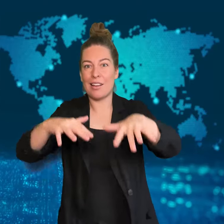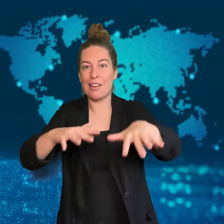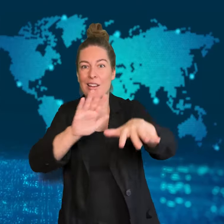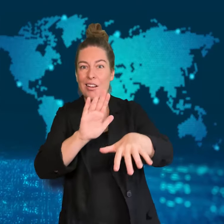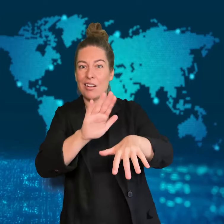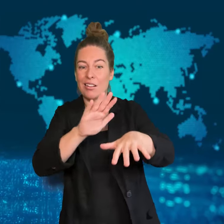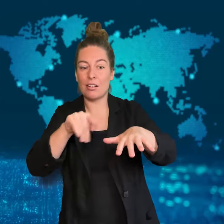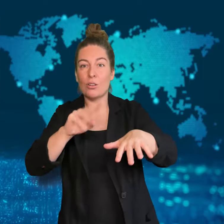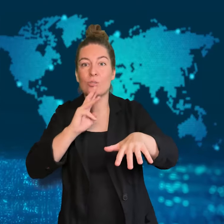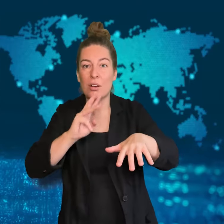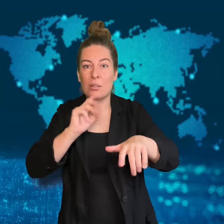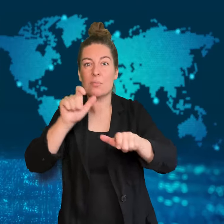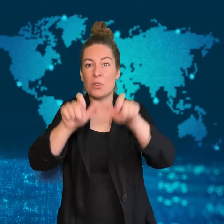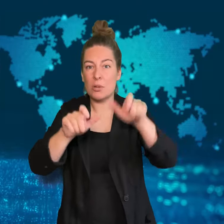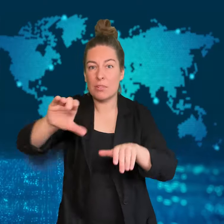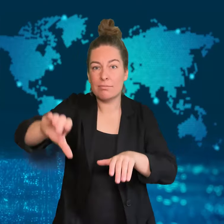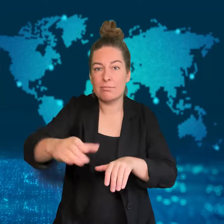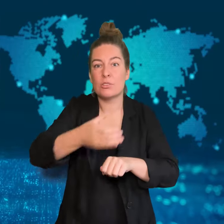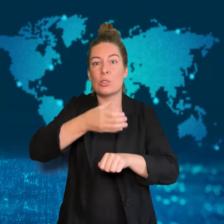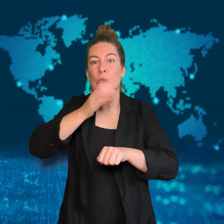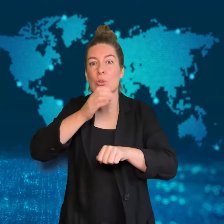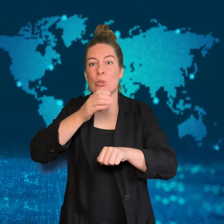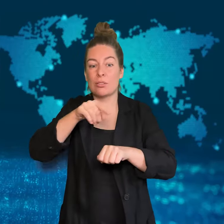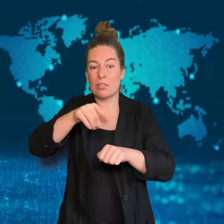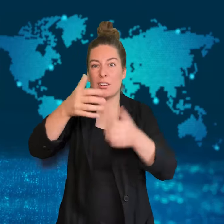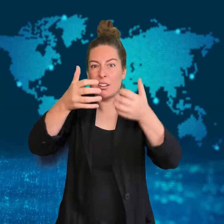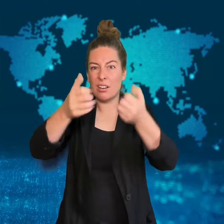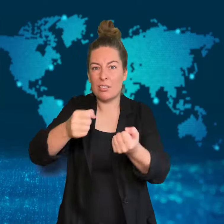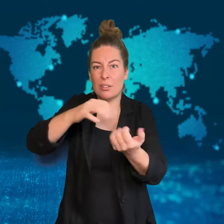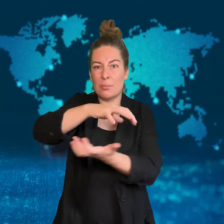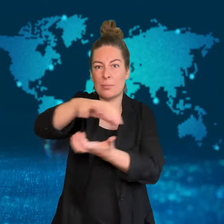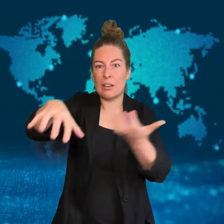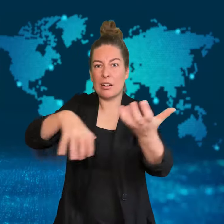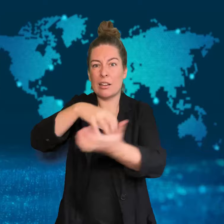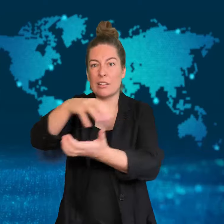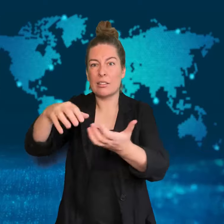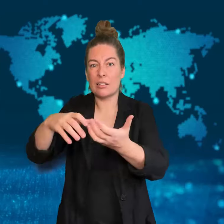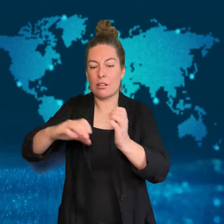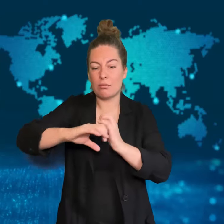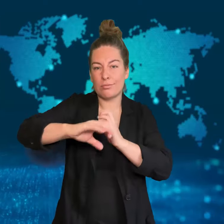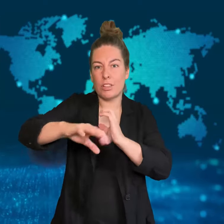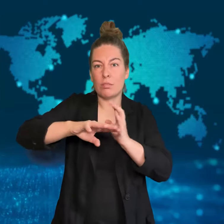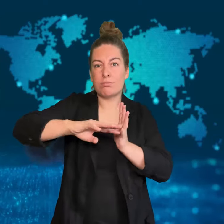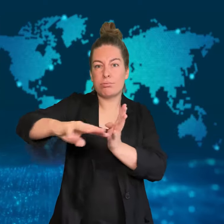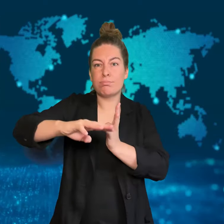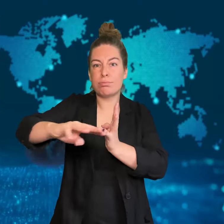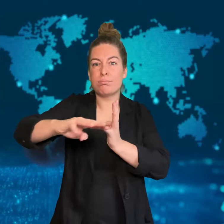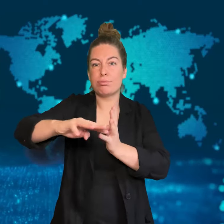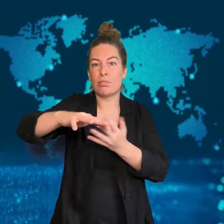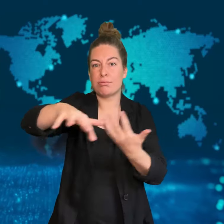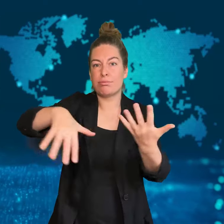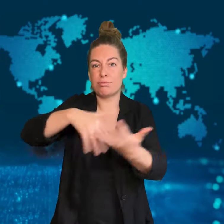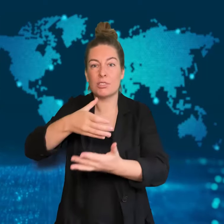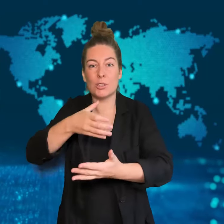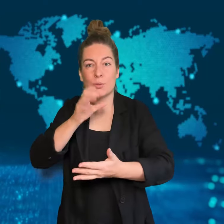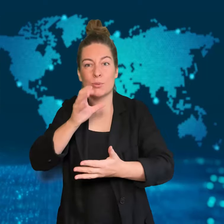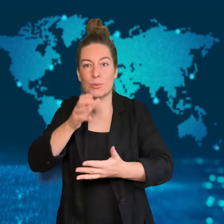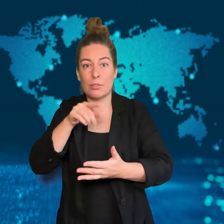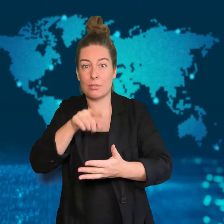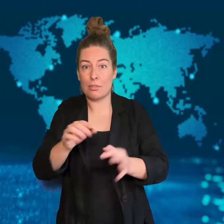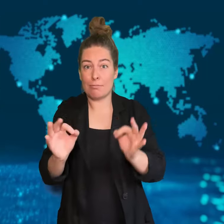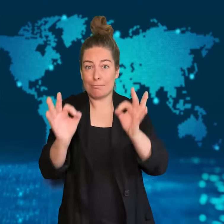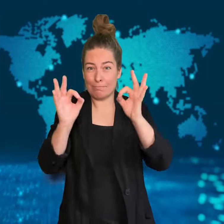Others are consuming seawater mixed with sewage.